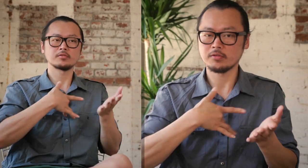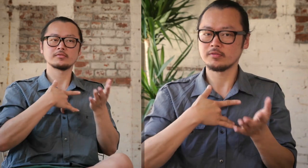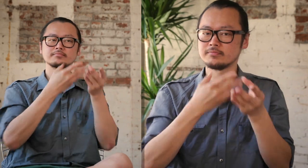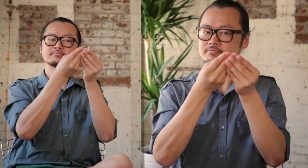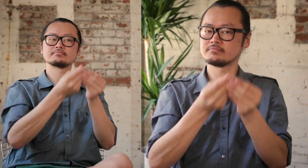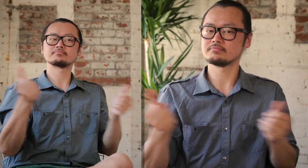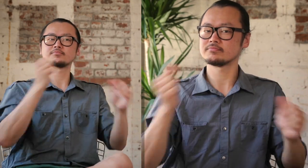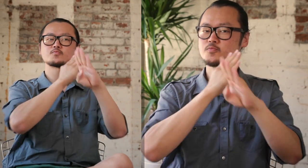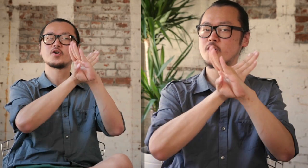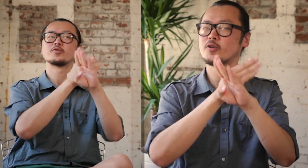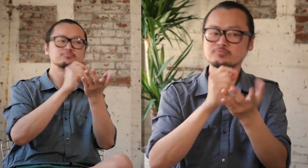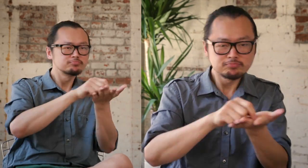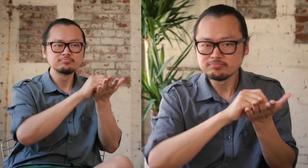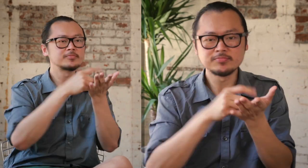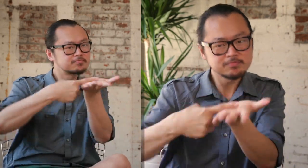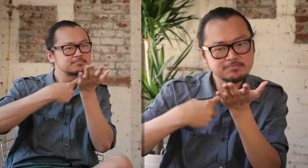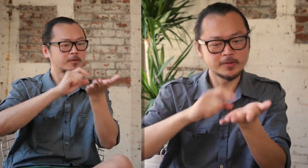The communication barrier goes away. There are real discussions.